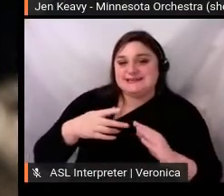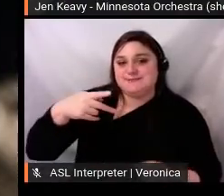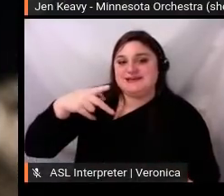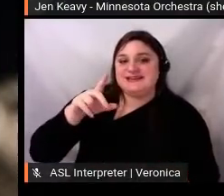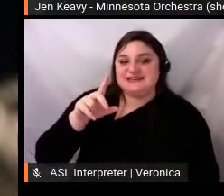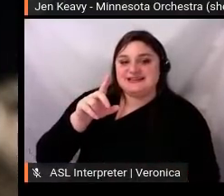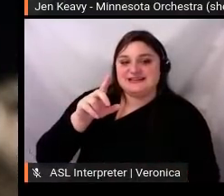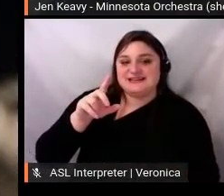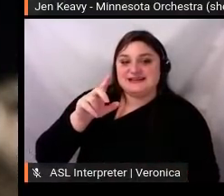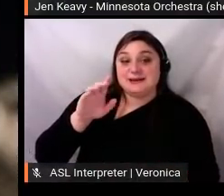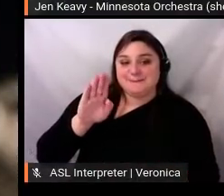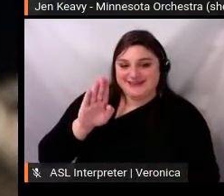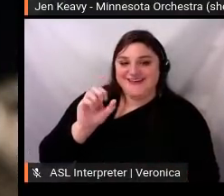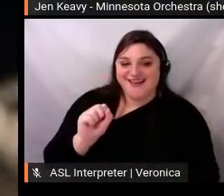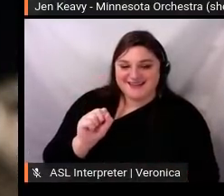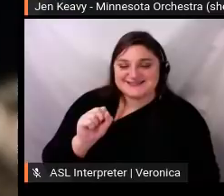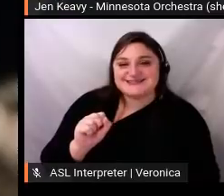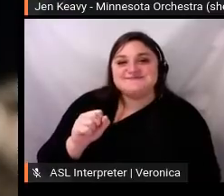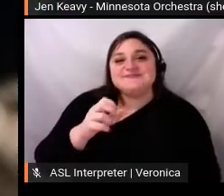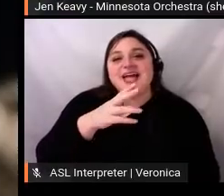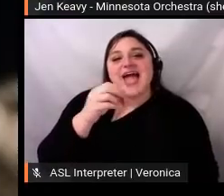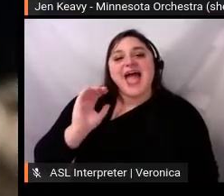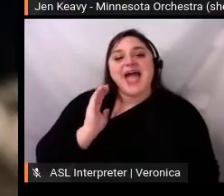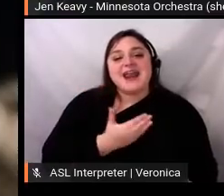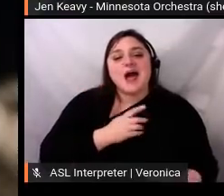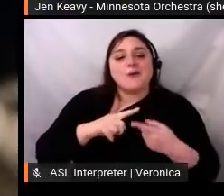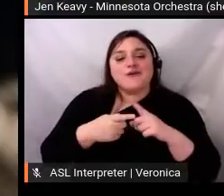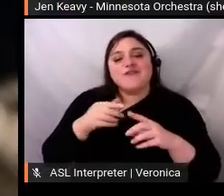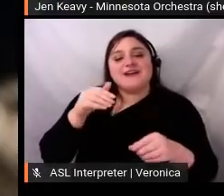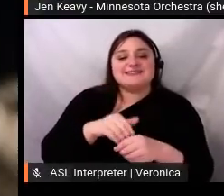longtime partners and friends at Minnesota Public Radio.